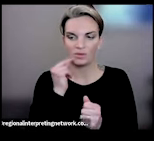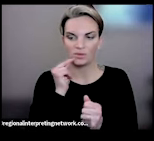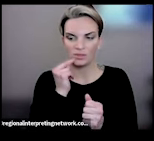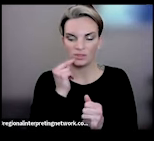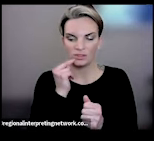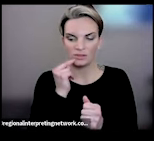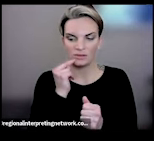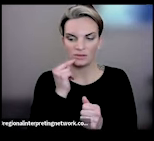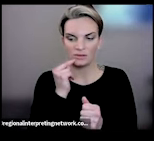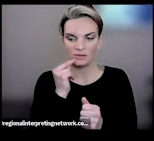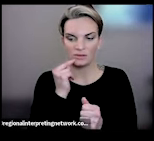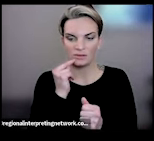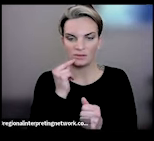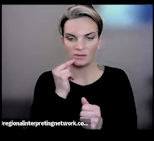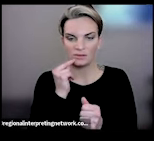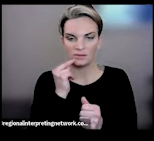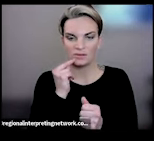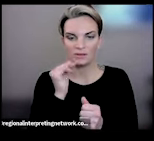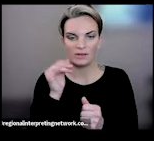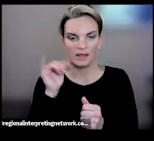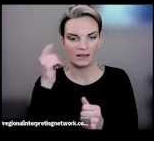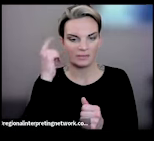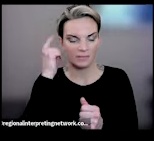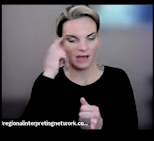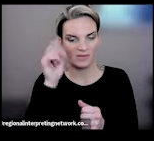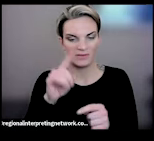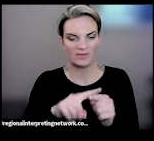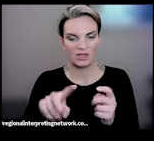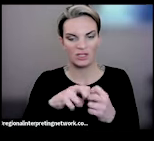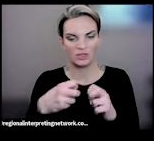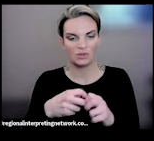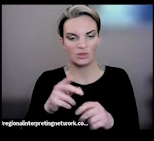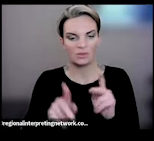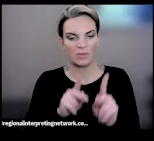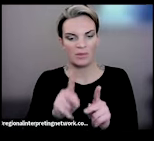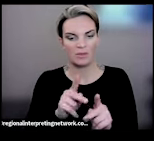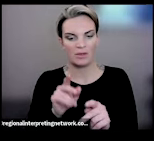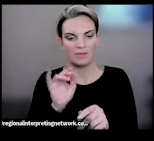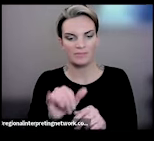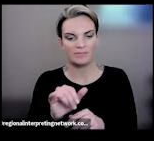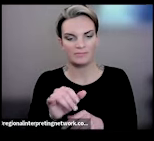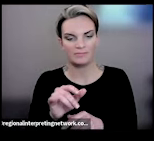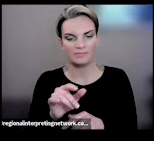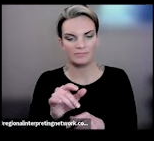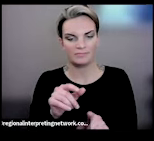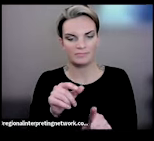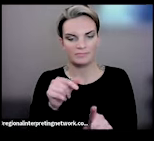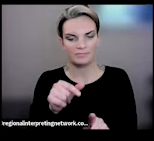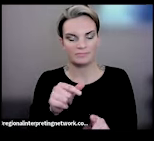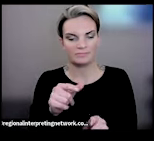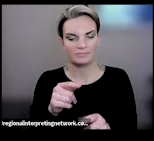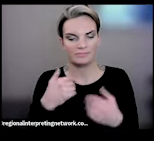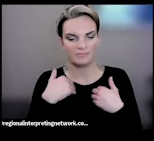mindful of issues like fat phobia and its impact on people with disabilities, especially by and with